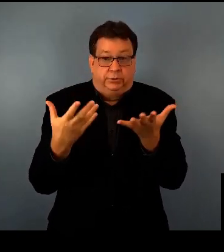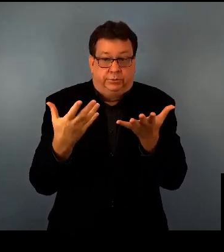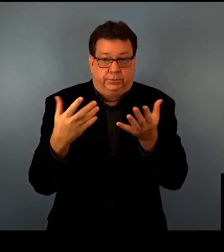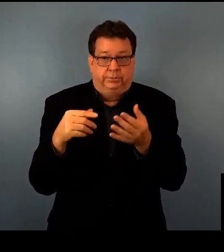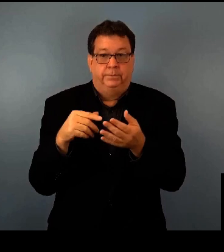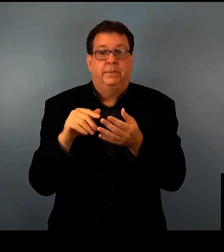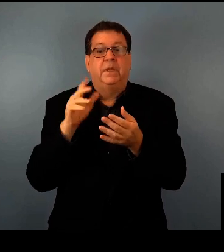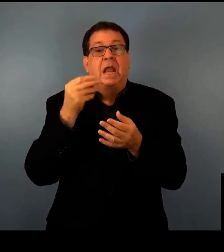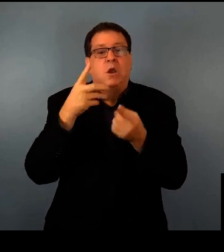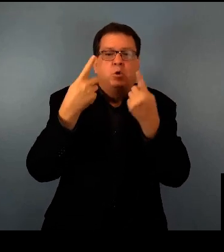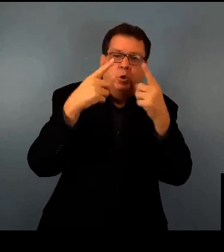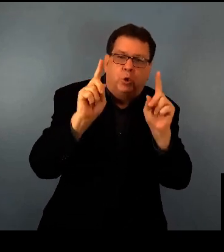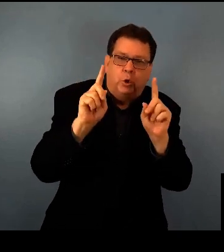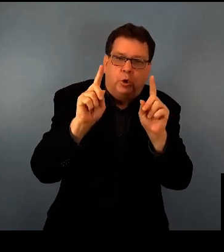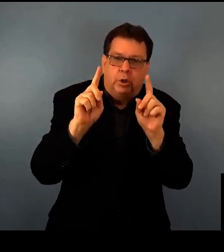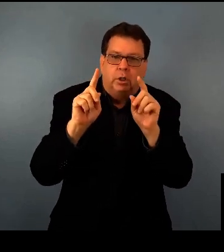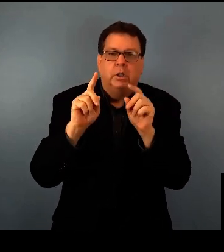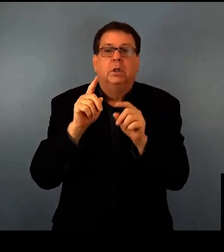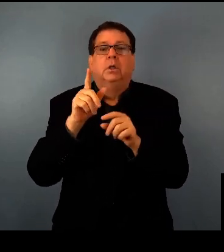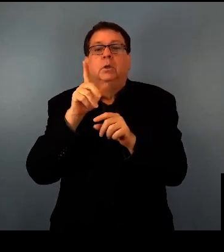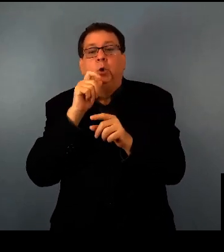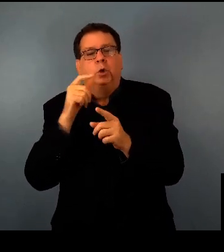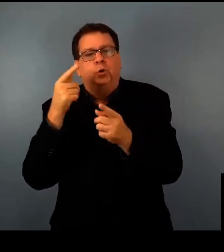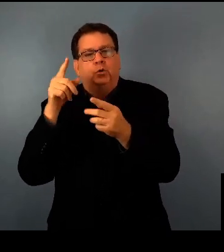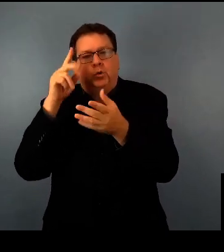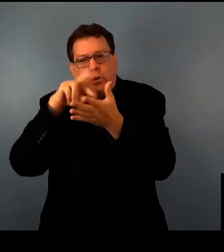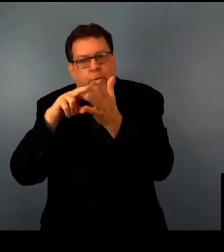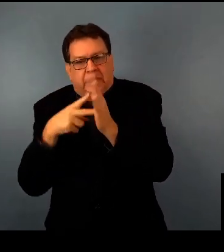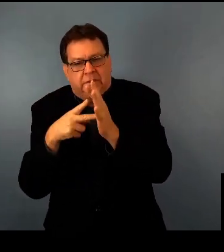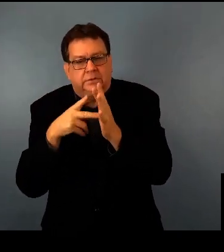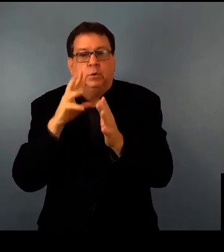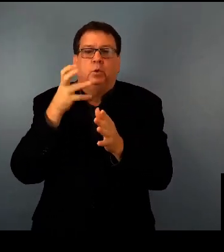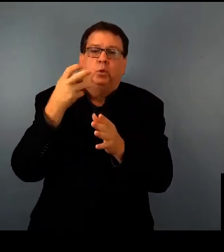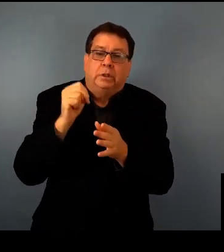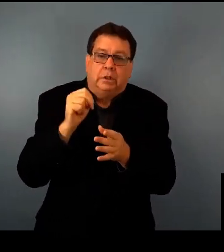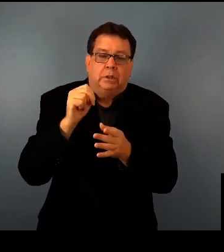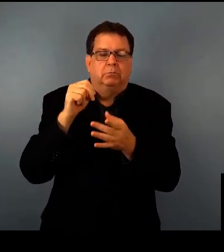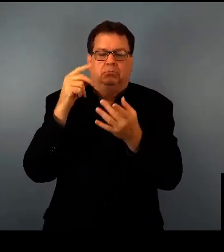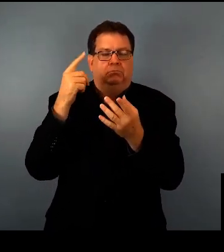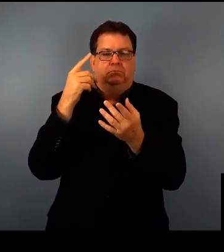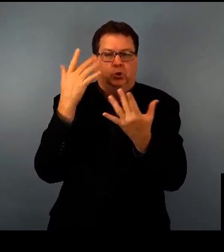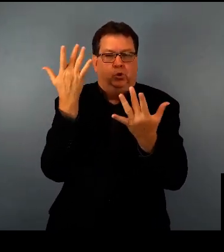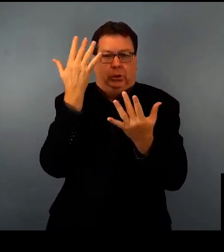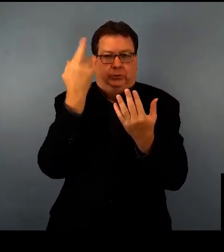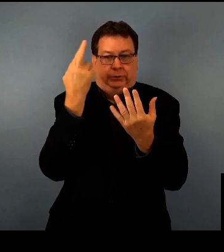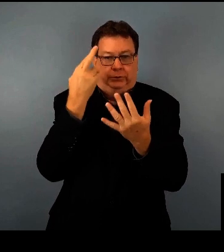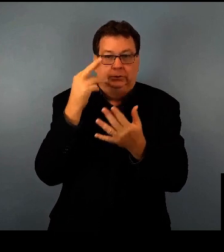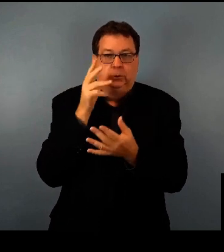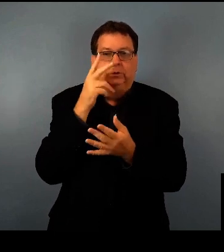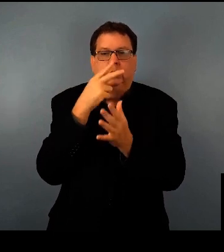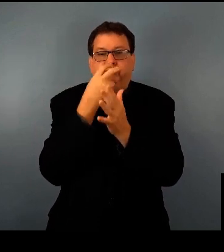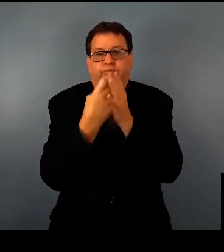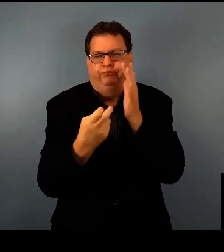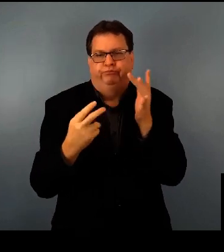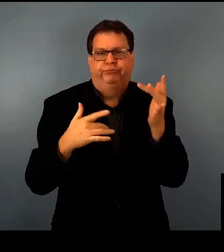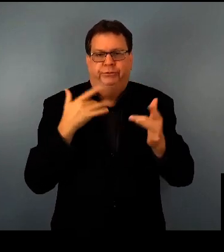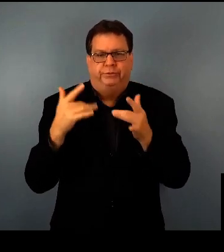We'll talk about what gene therapy is, how it works, who it's for, and when it might be available.